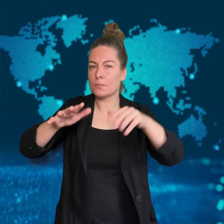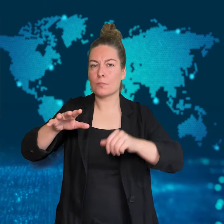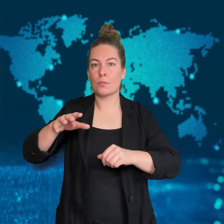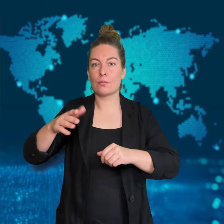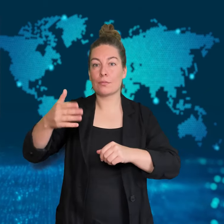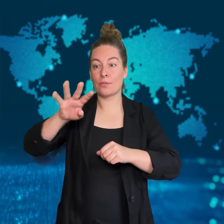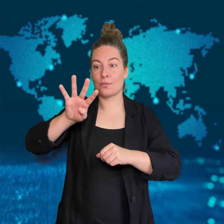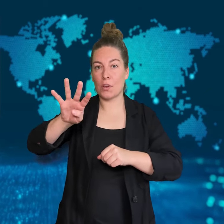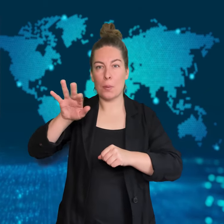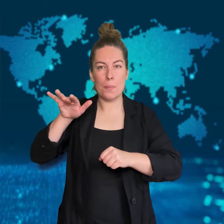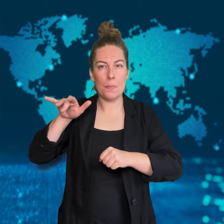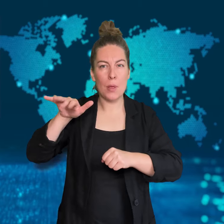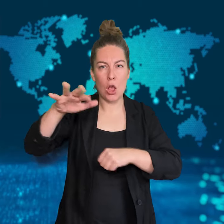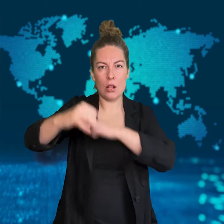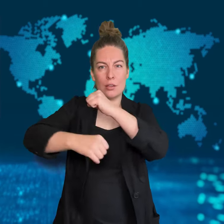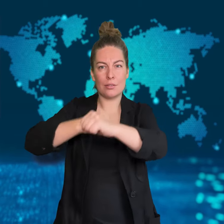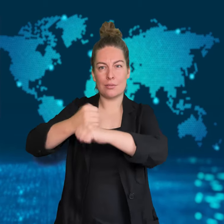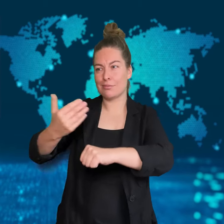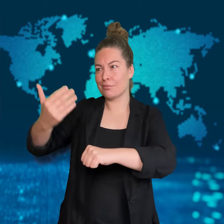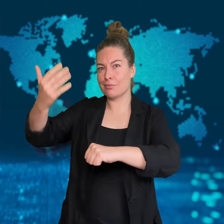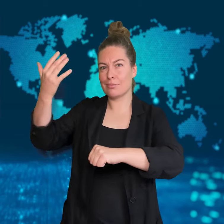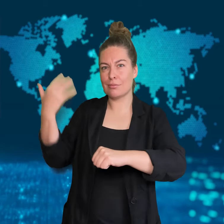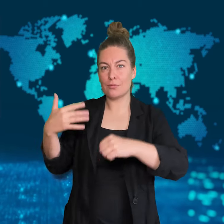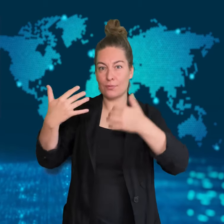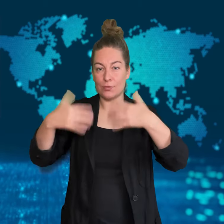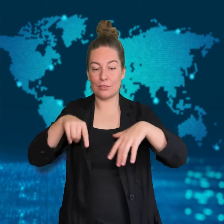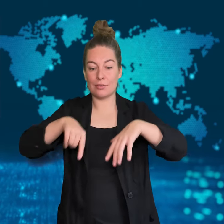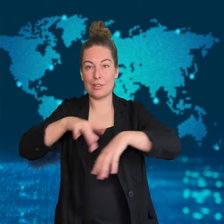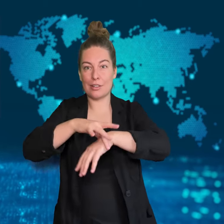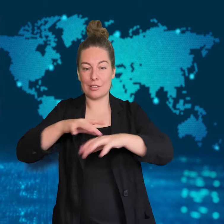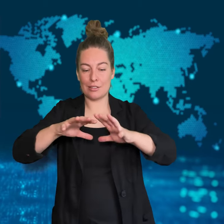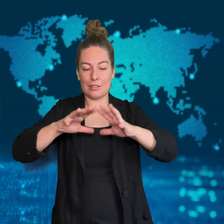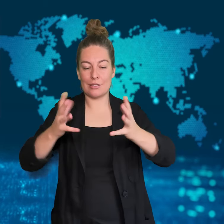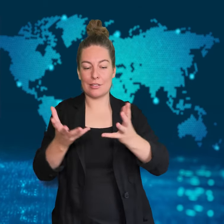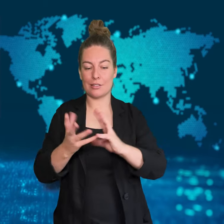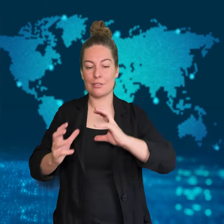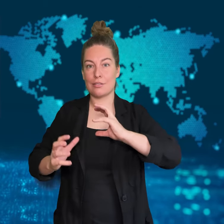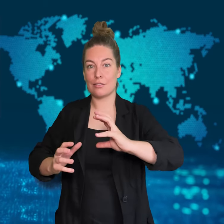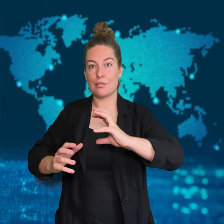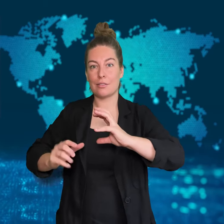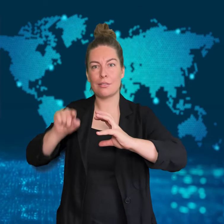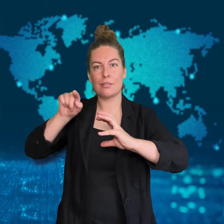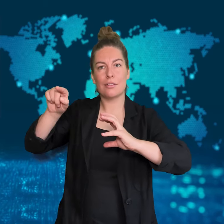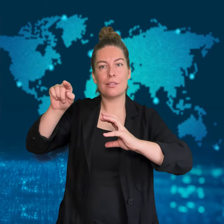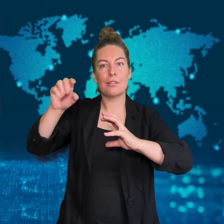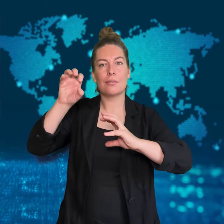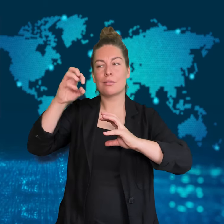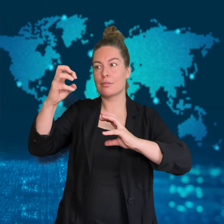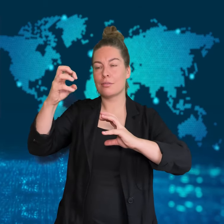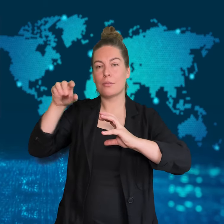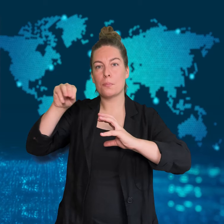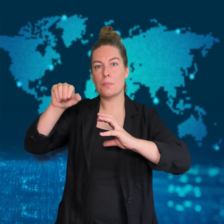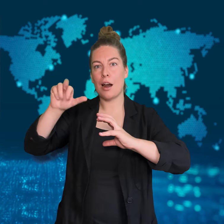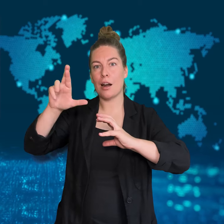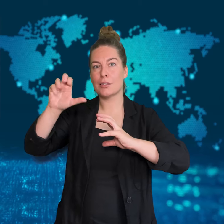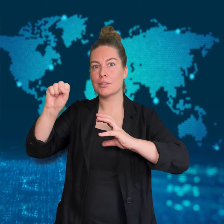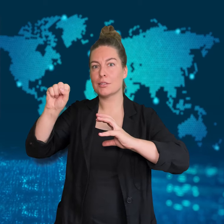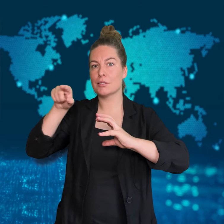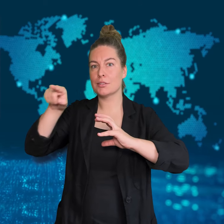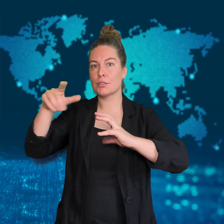The "giant impact hypothesis" suggests that around 4 billion years ago,